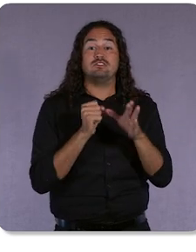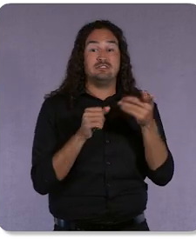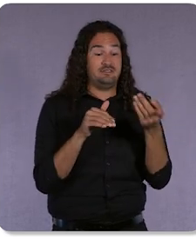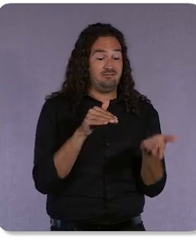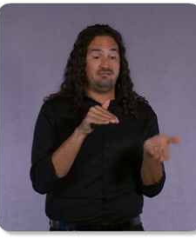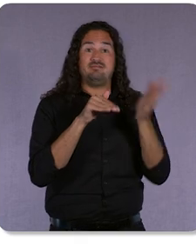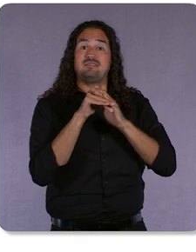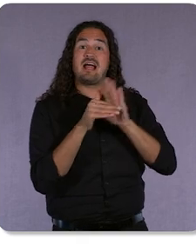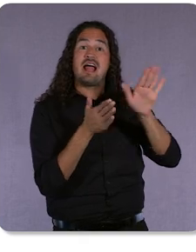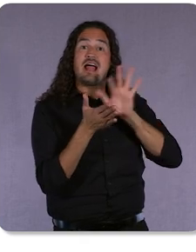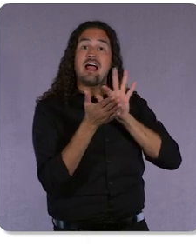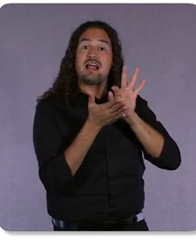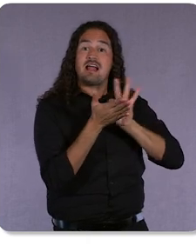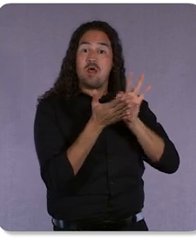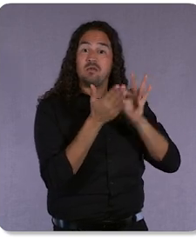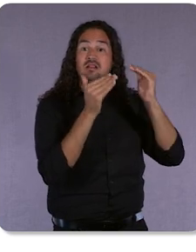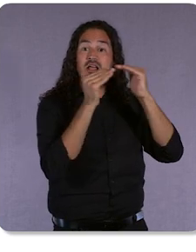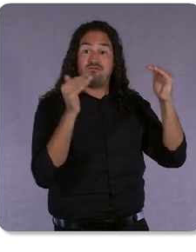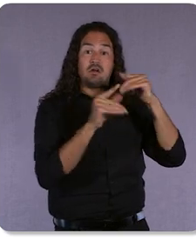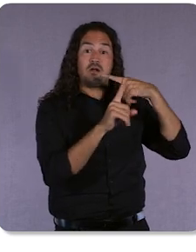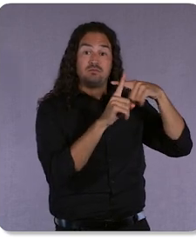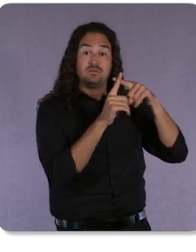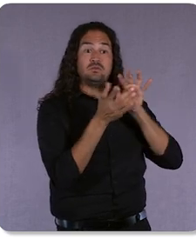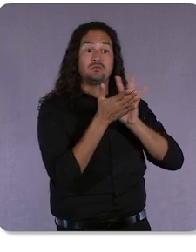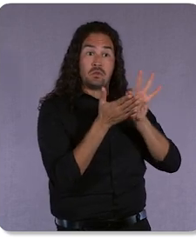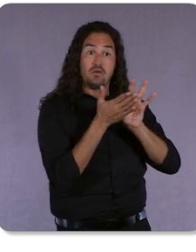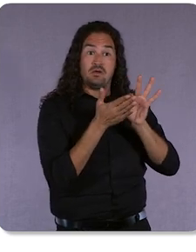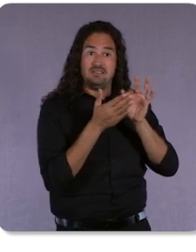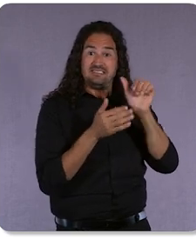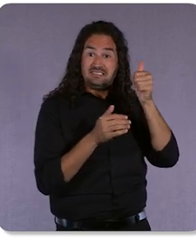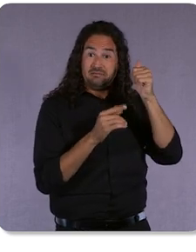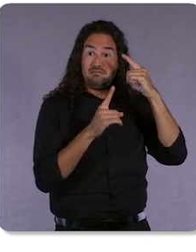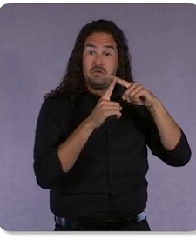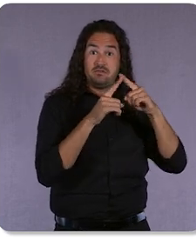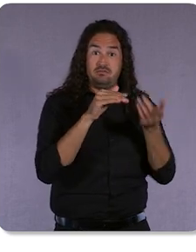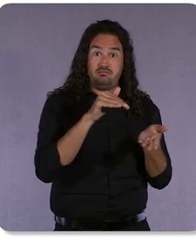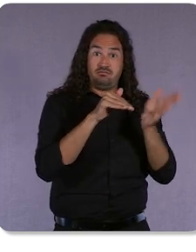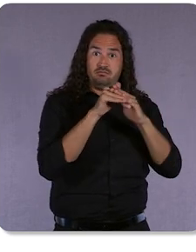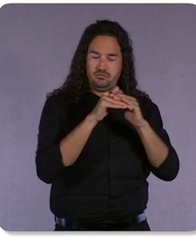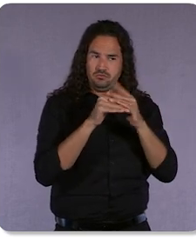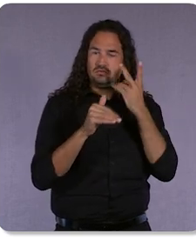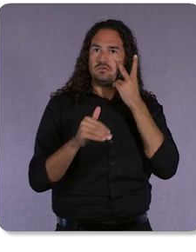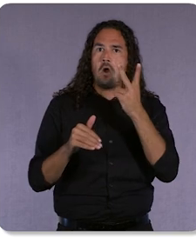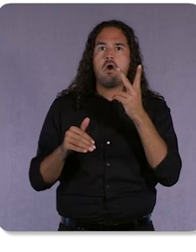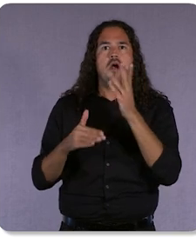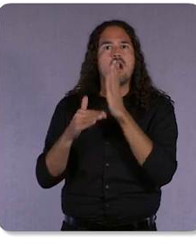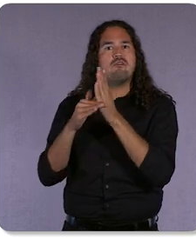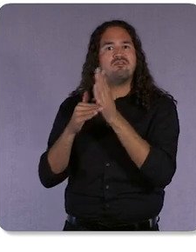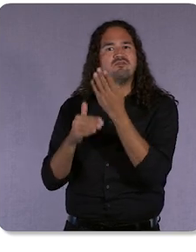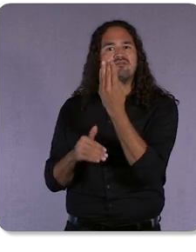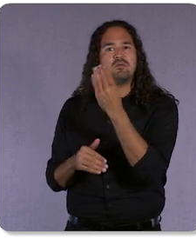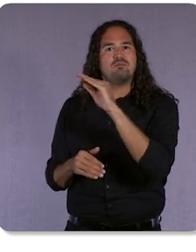optimization score by 10 points saw a median 14% increase in conversions.